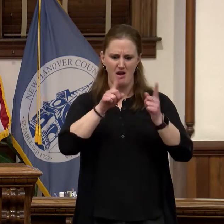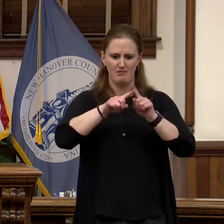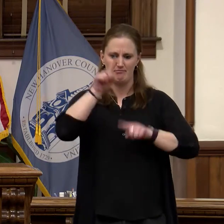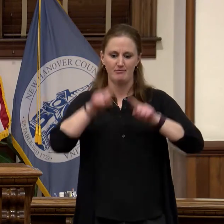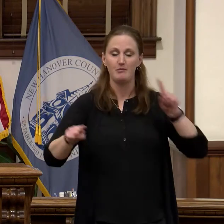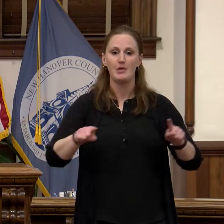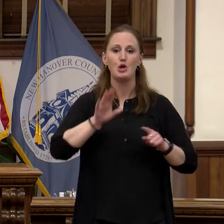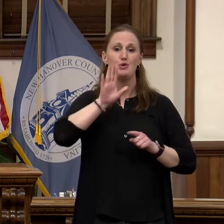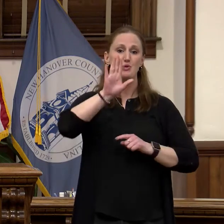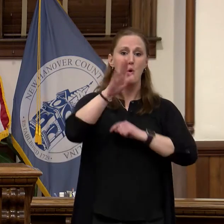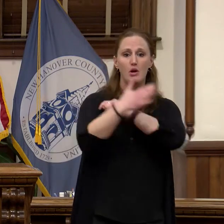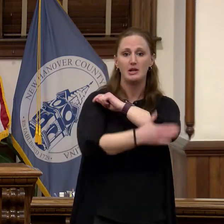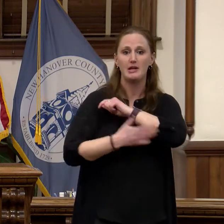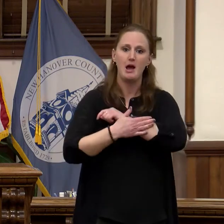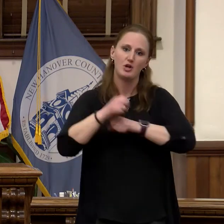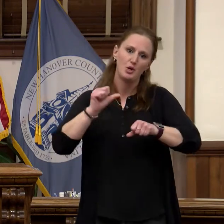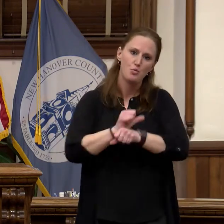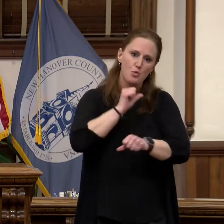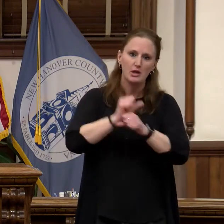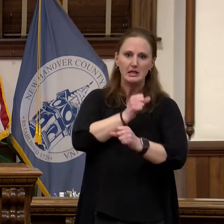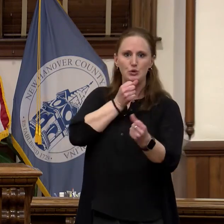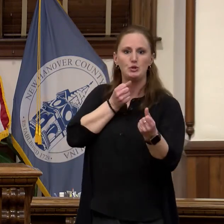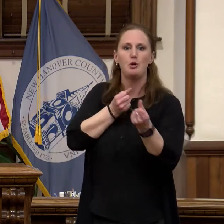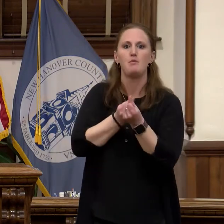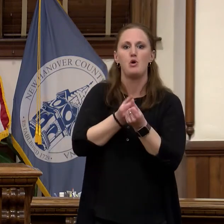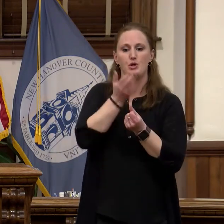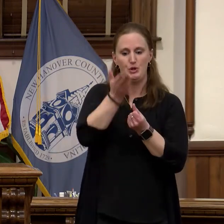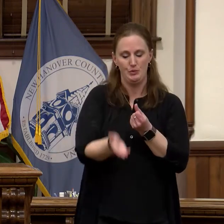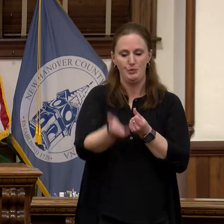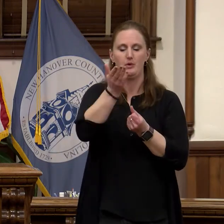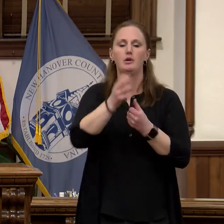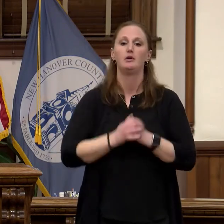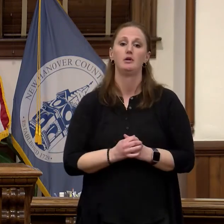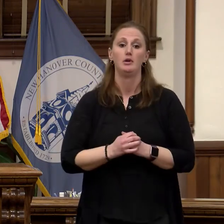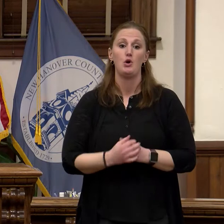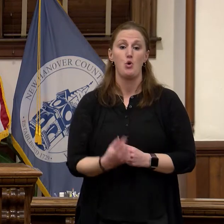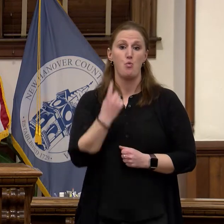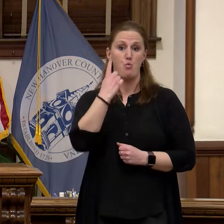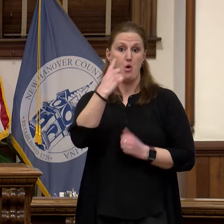County is working for you and serving you. One of those programs was the